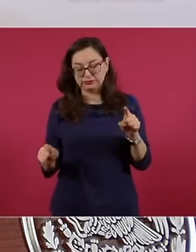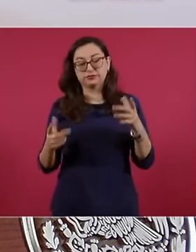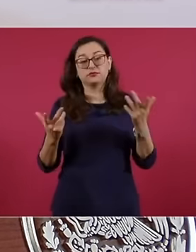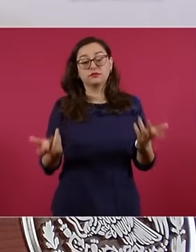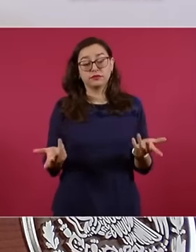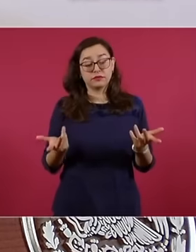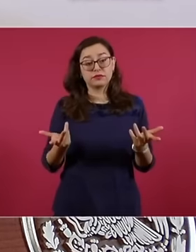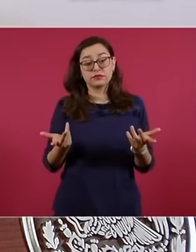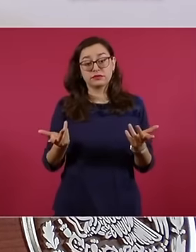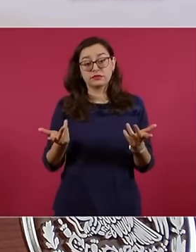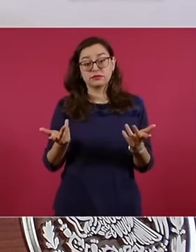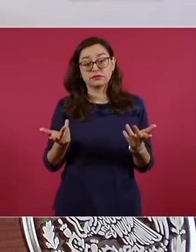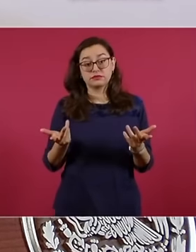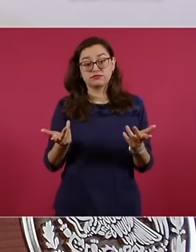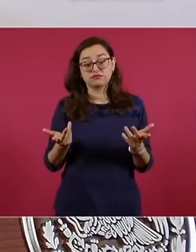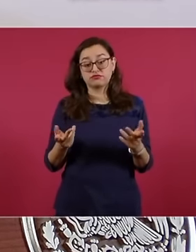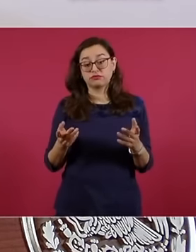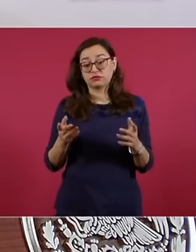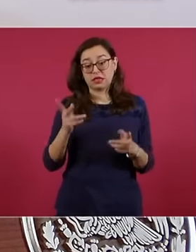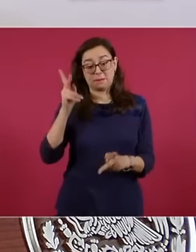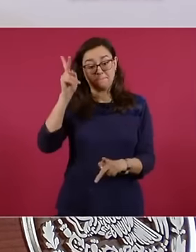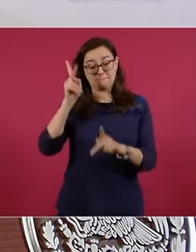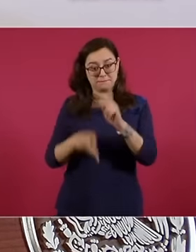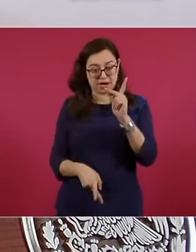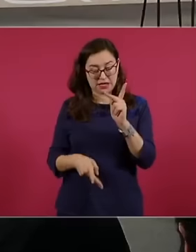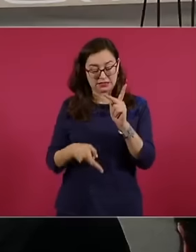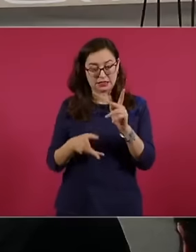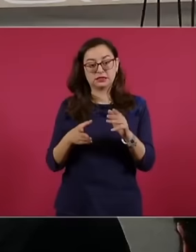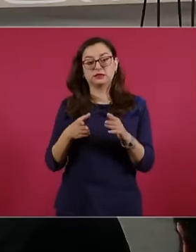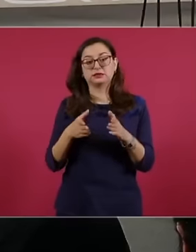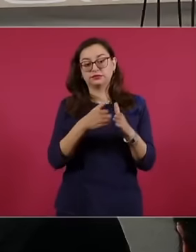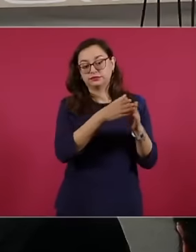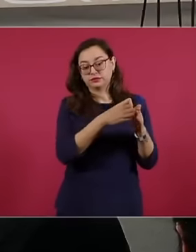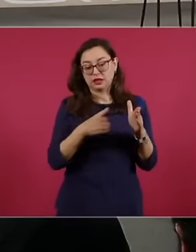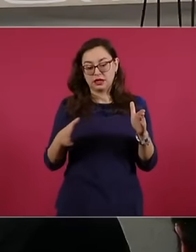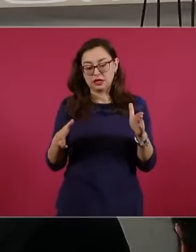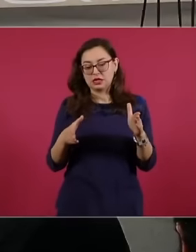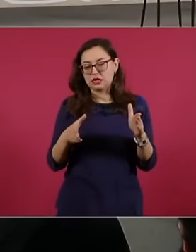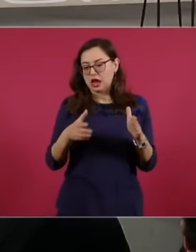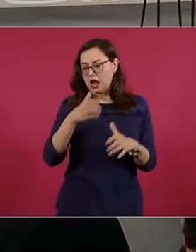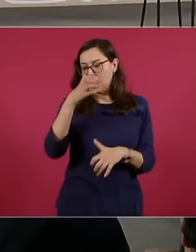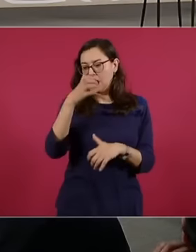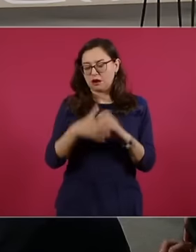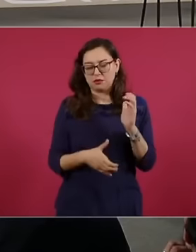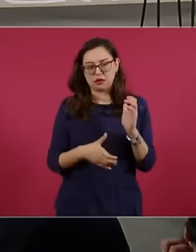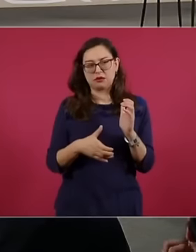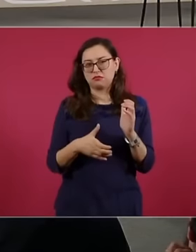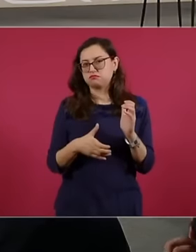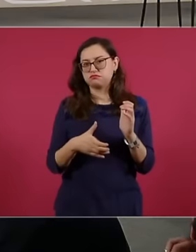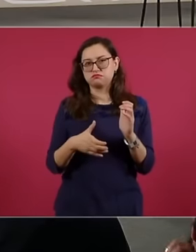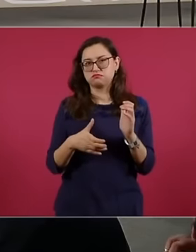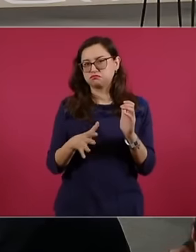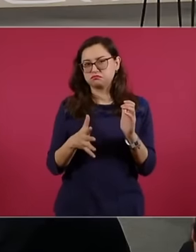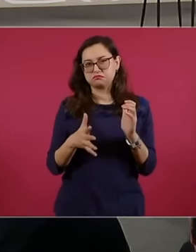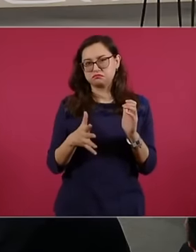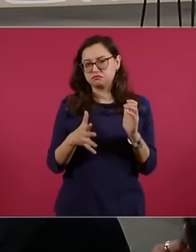. to be H Arriaga Chiapas this will more or less also be around mid-August